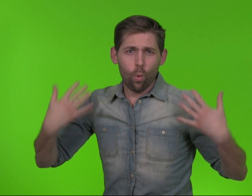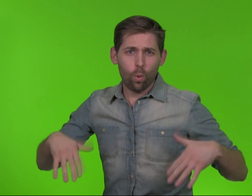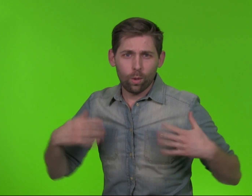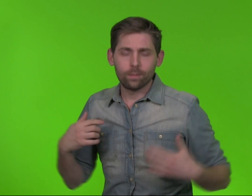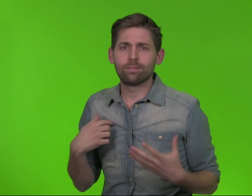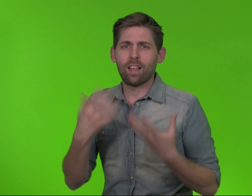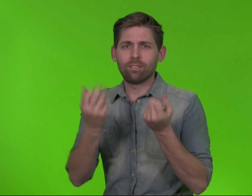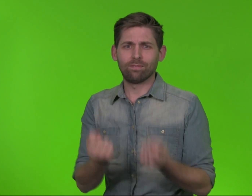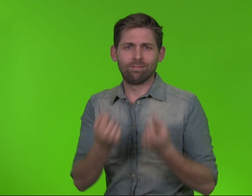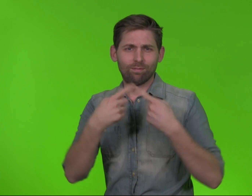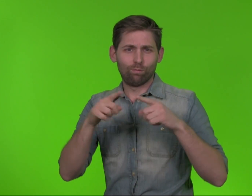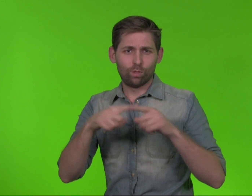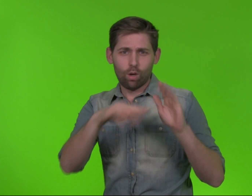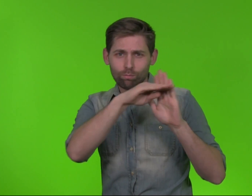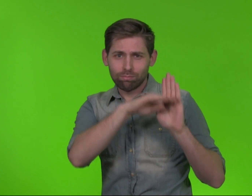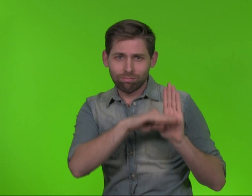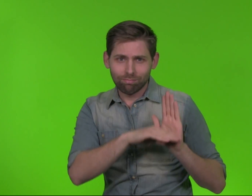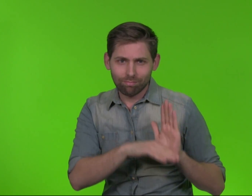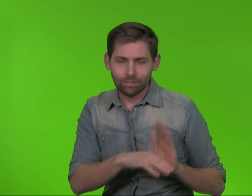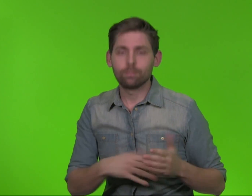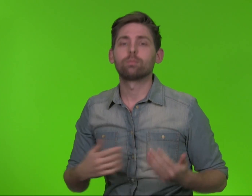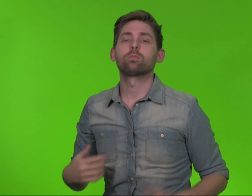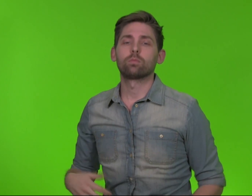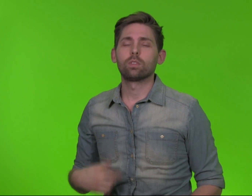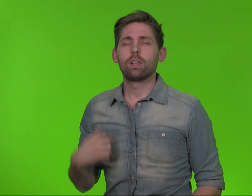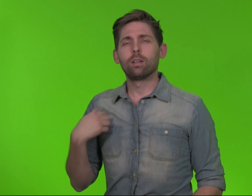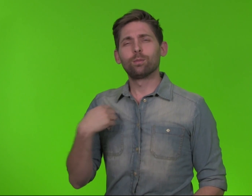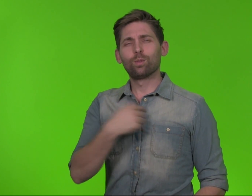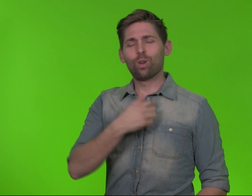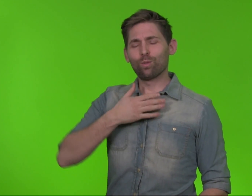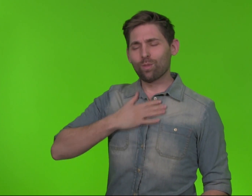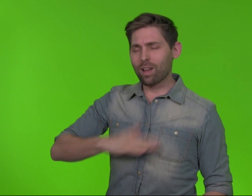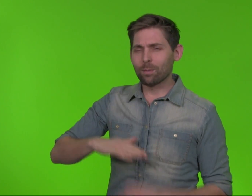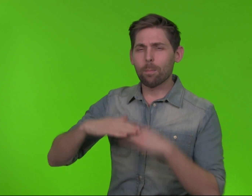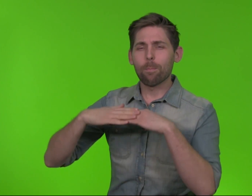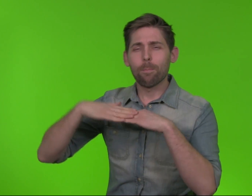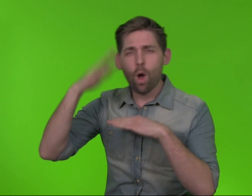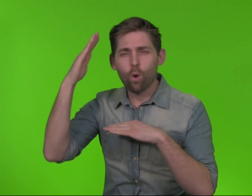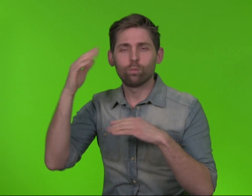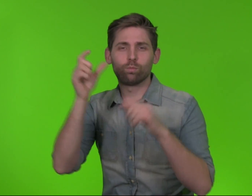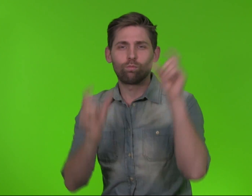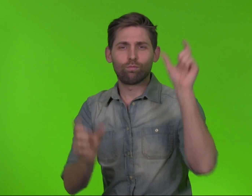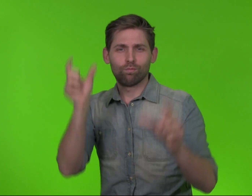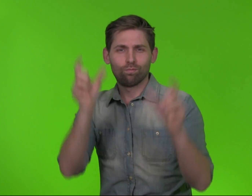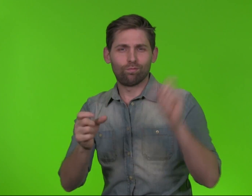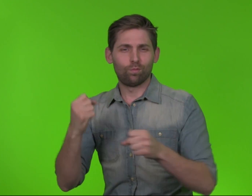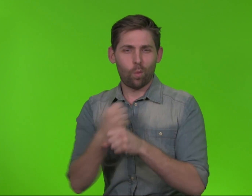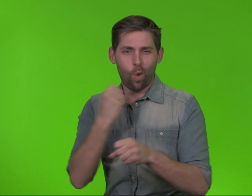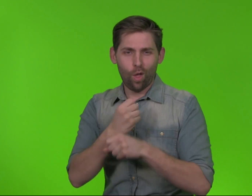Now we are recruiting and need more people to join our crews on specific shows!